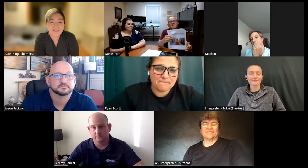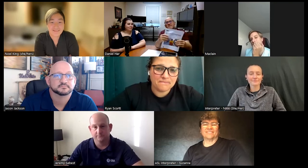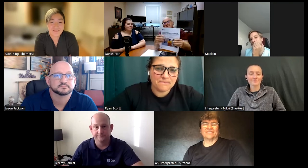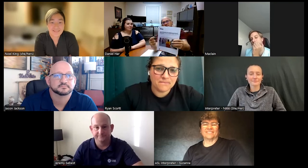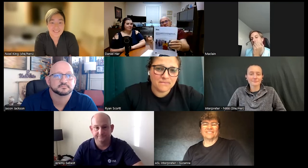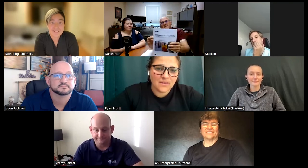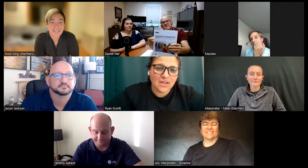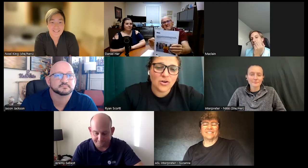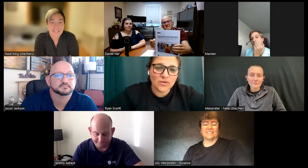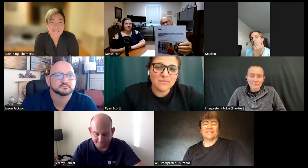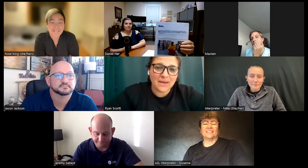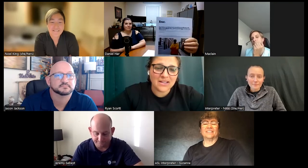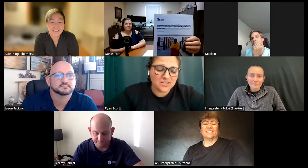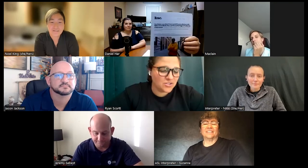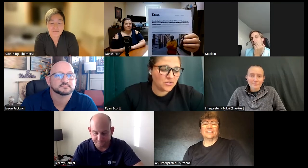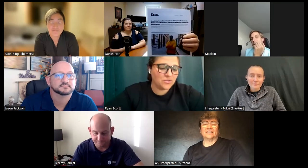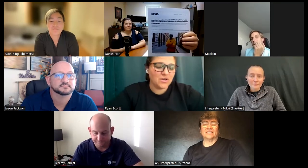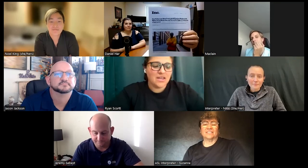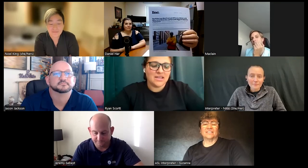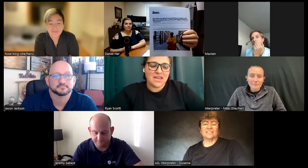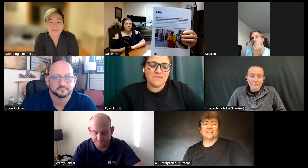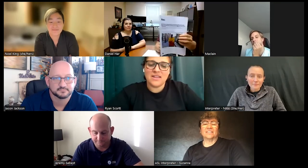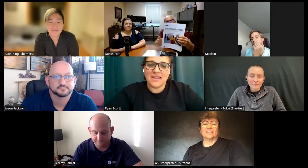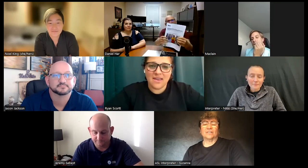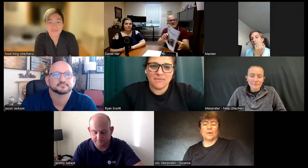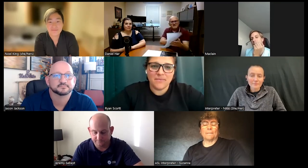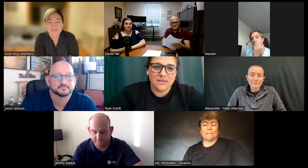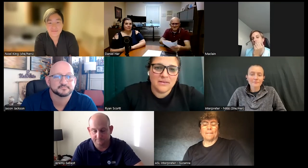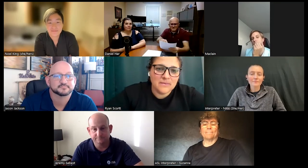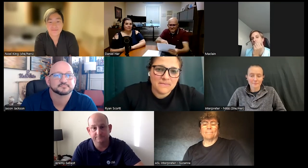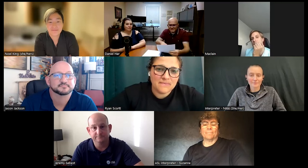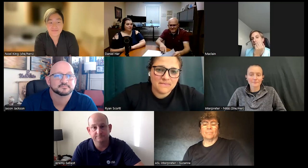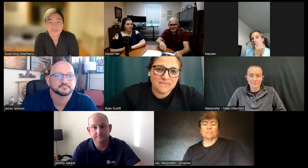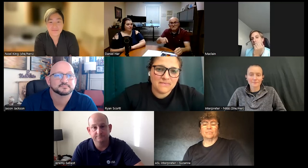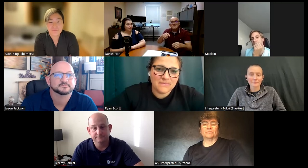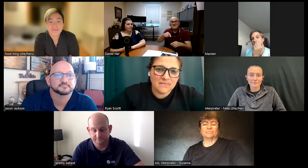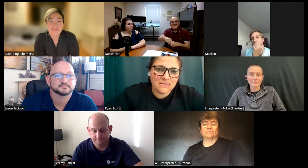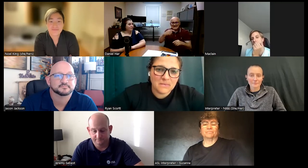okay going back to cam new Lane